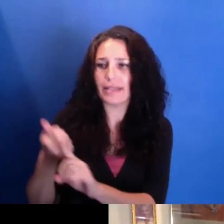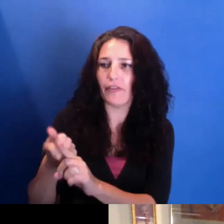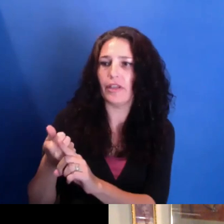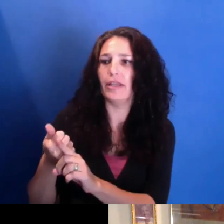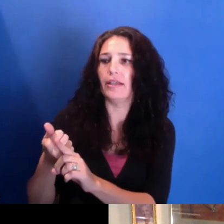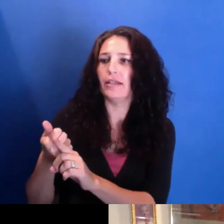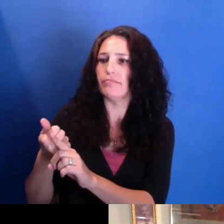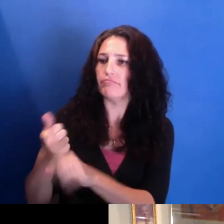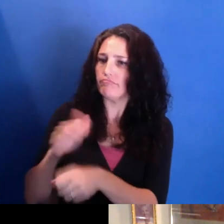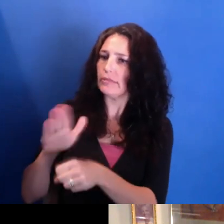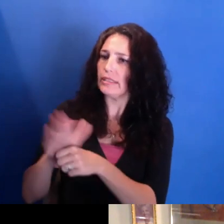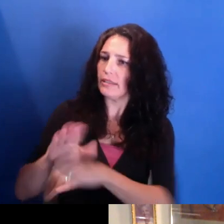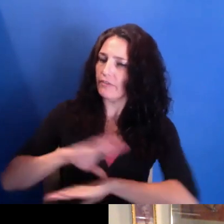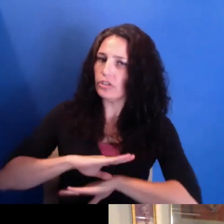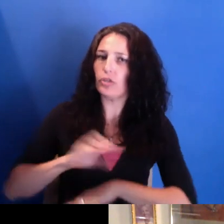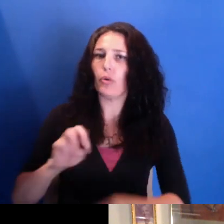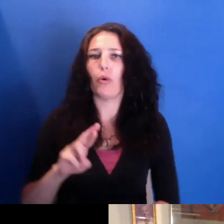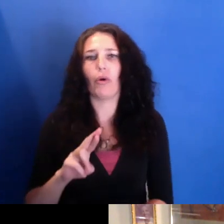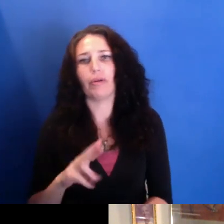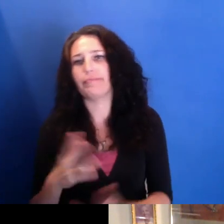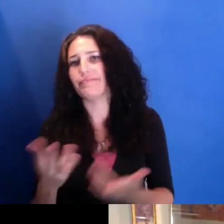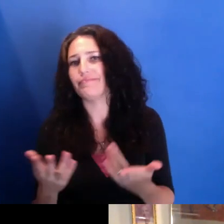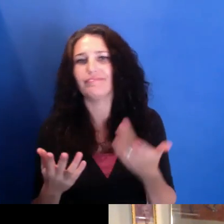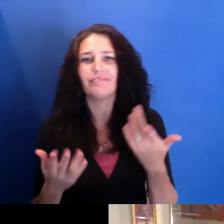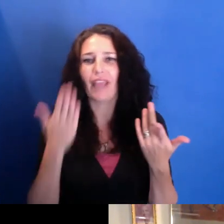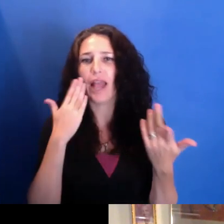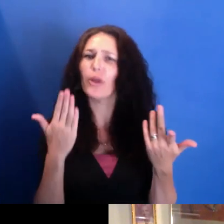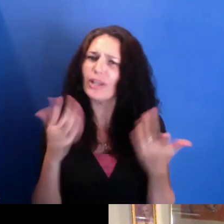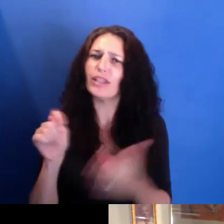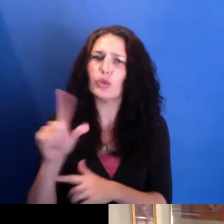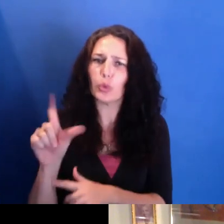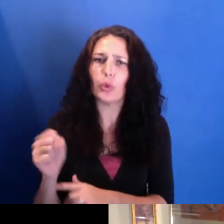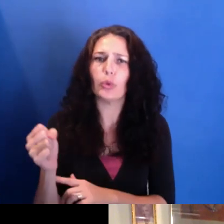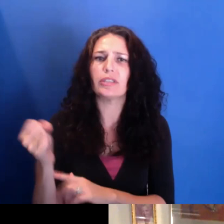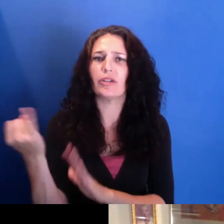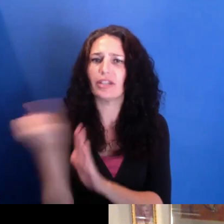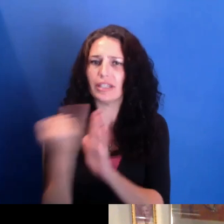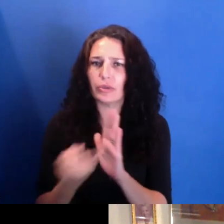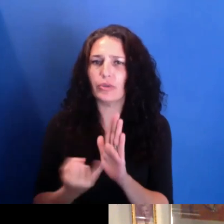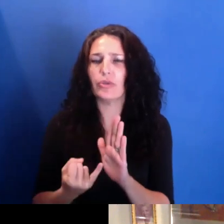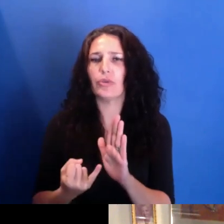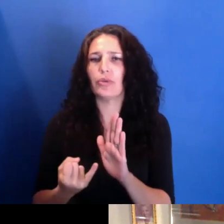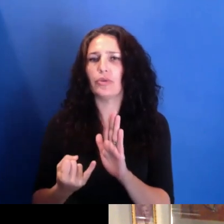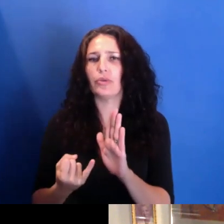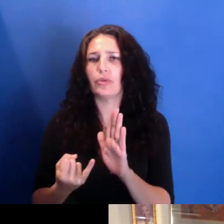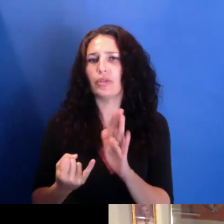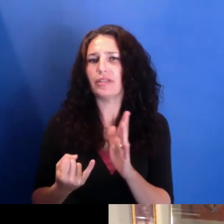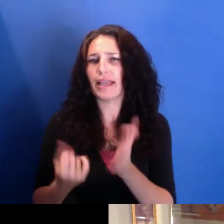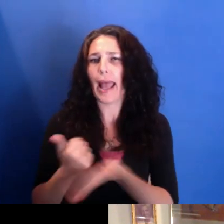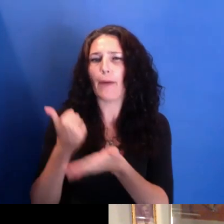that has-- where beauty works in making it an effective tool. So, yeah, I guess it really--